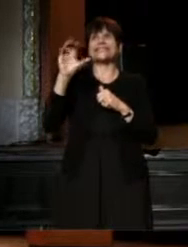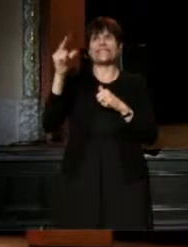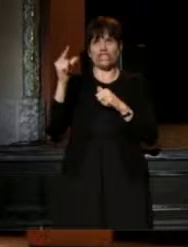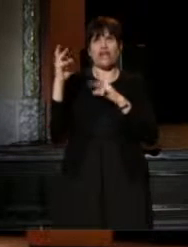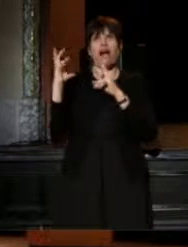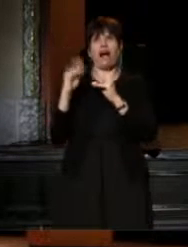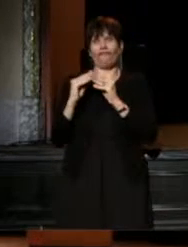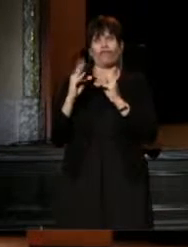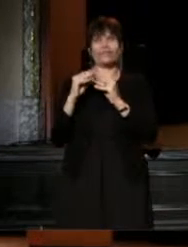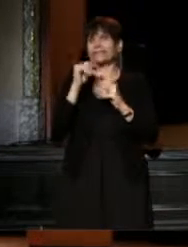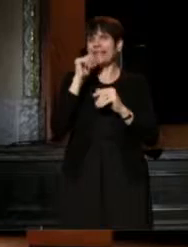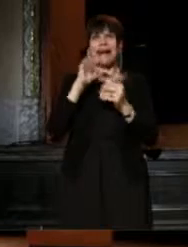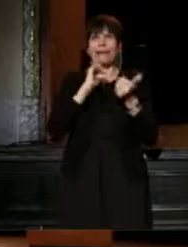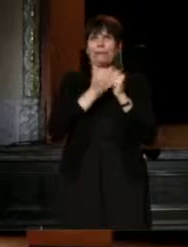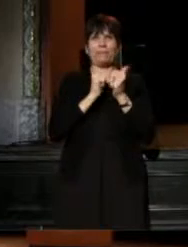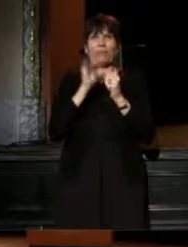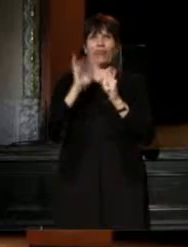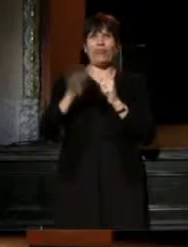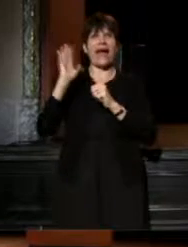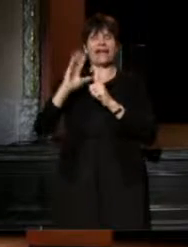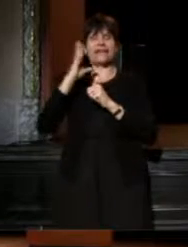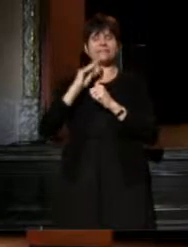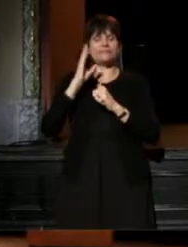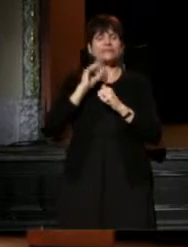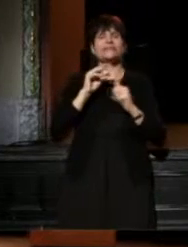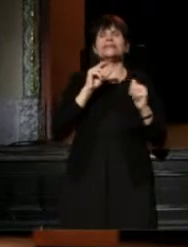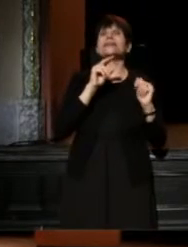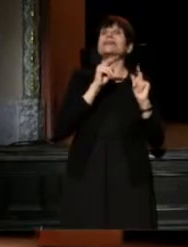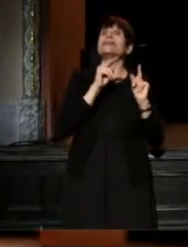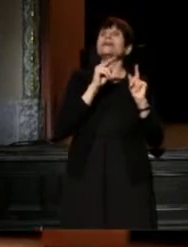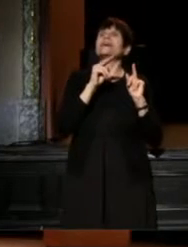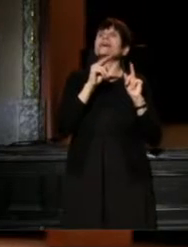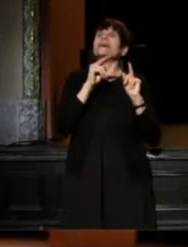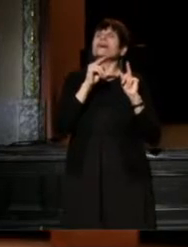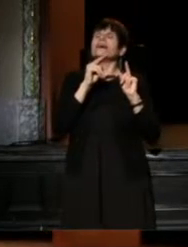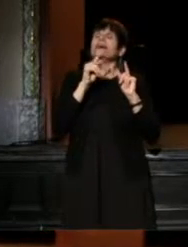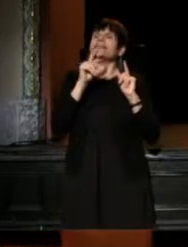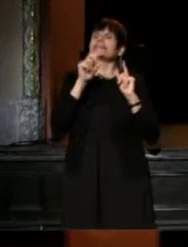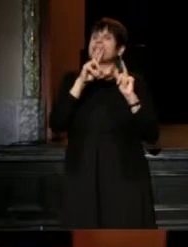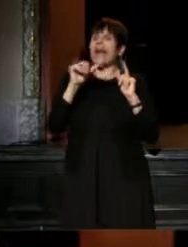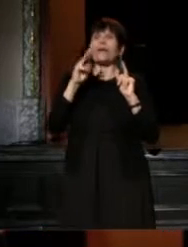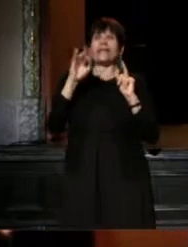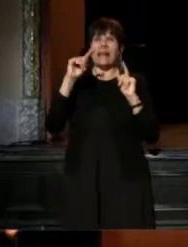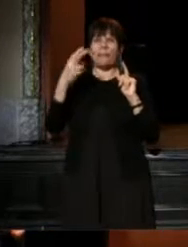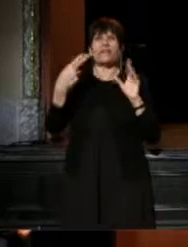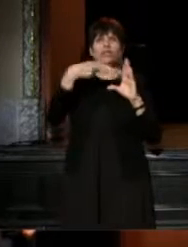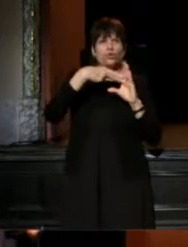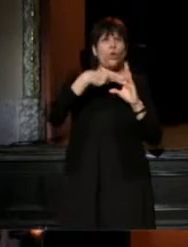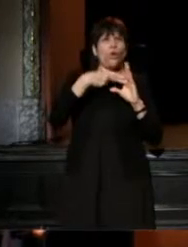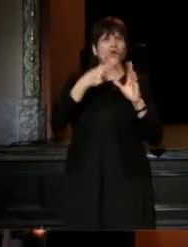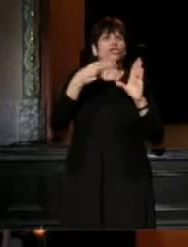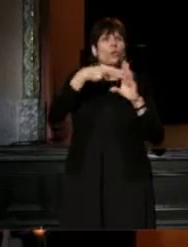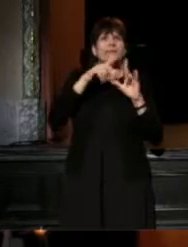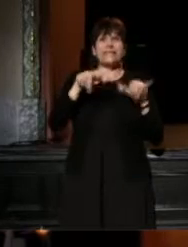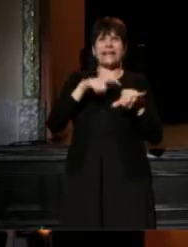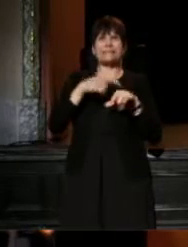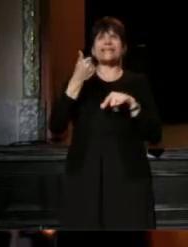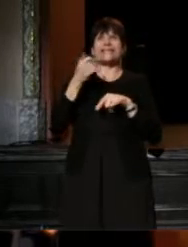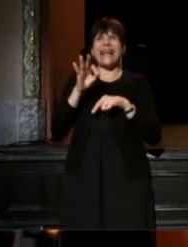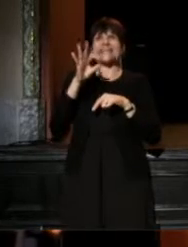but it seems to me that Terry Nemeth and I who joined TCG about, almost precisely, the same time, back in 1982,